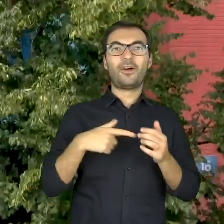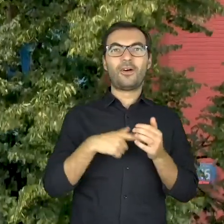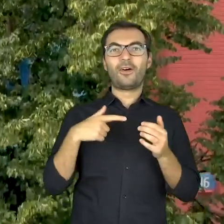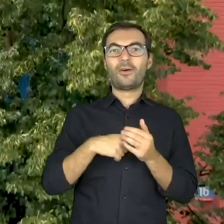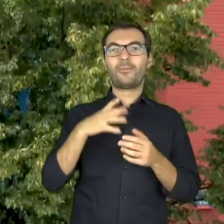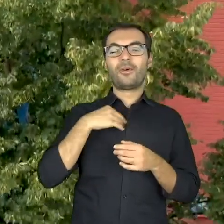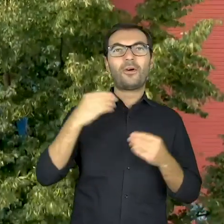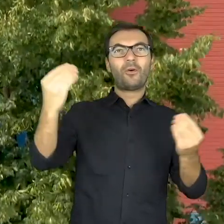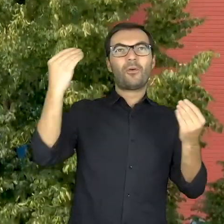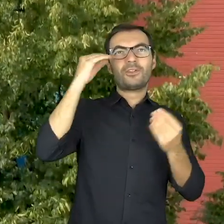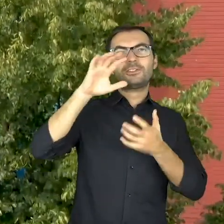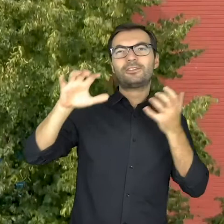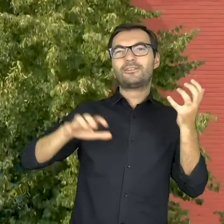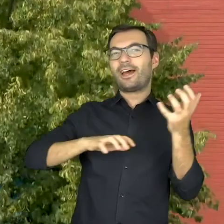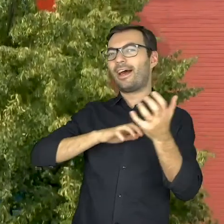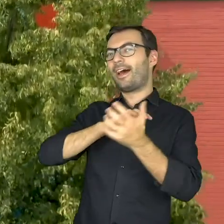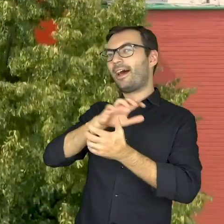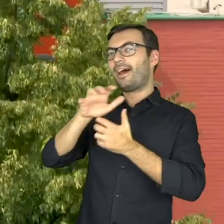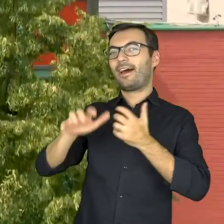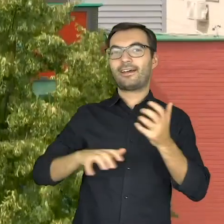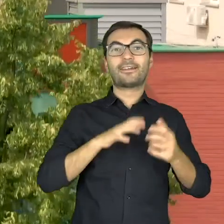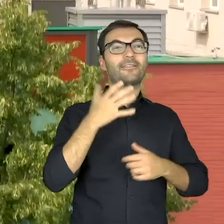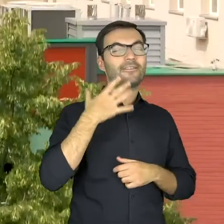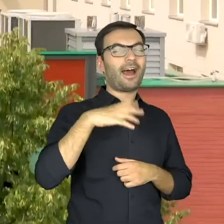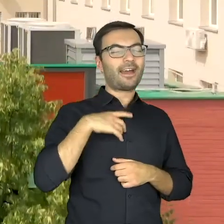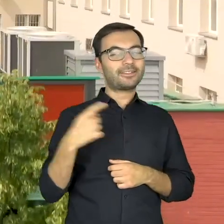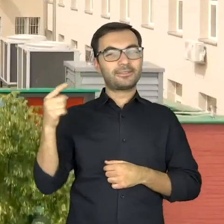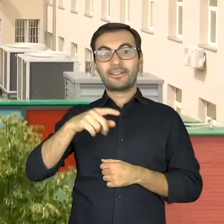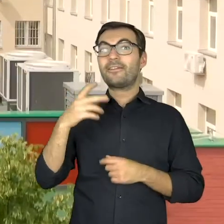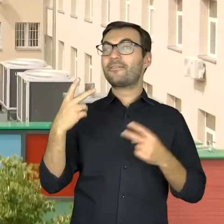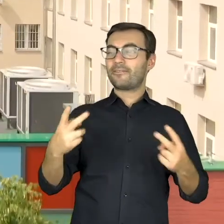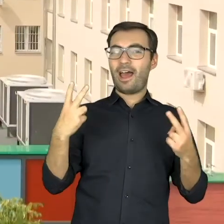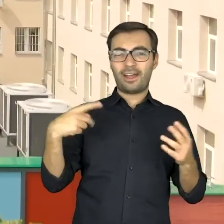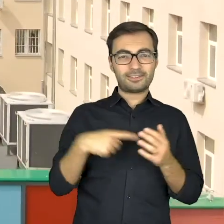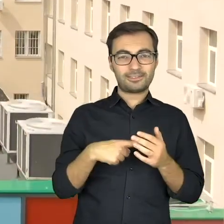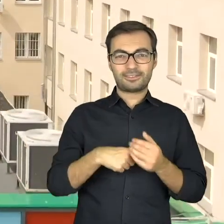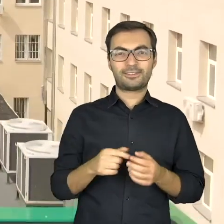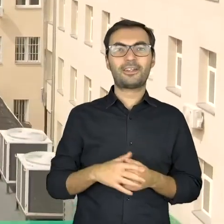Window to the world Window to the world Let’s open it because it’s worth it